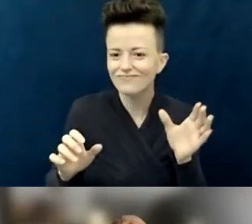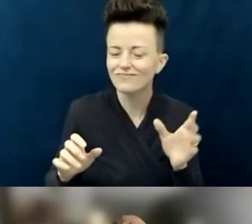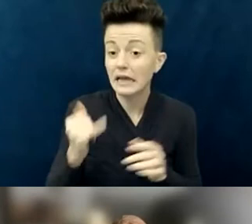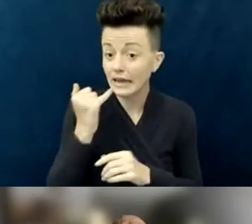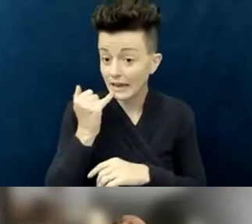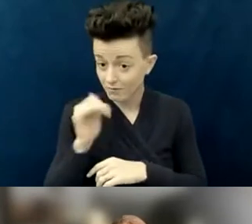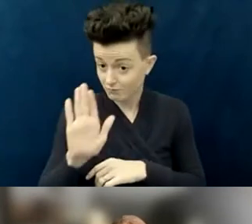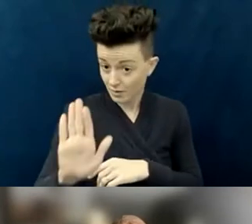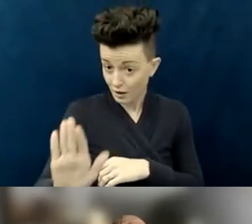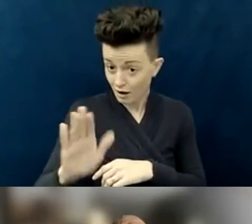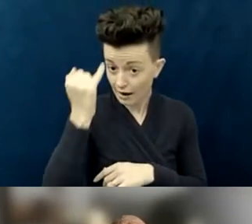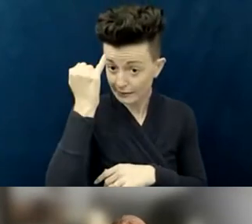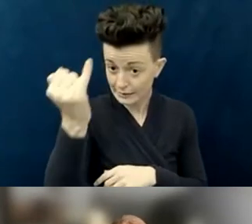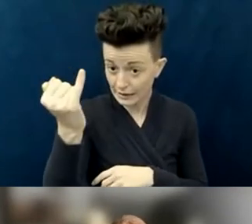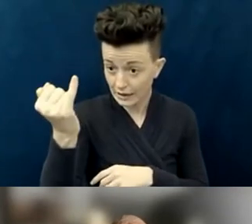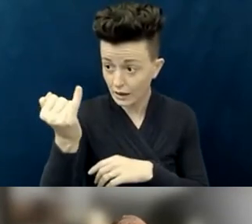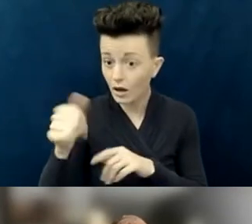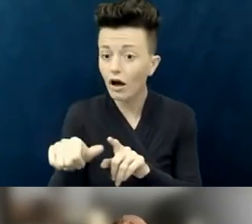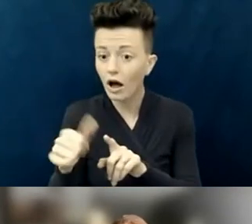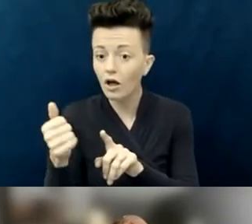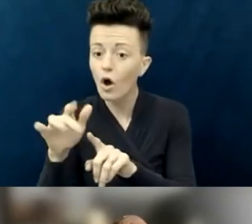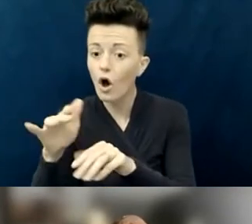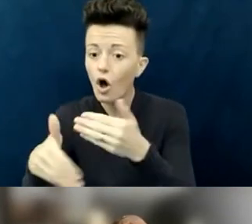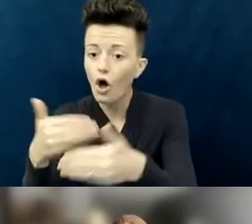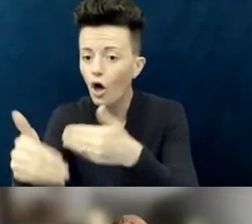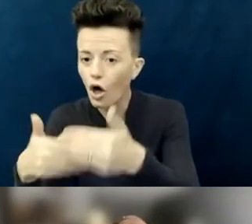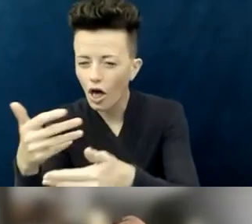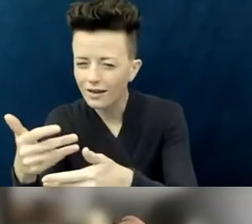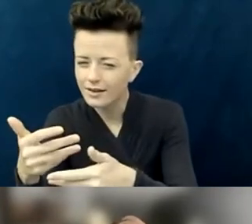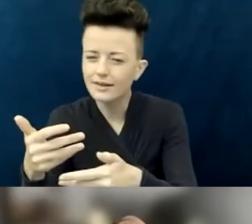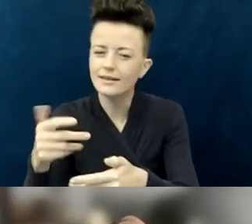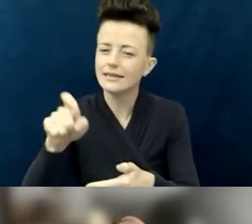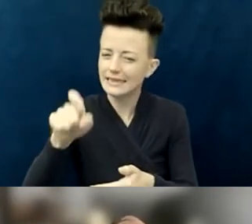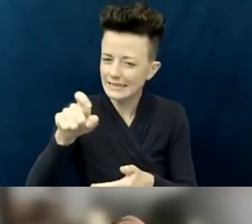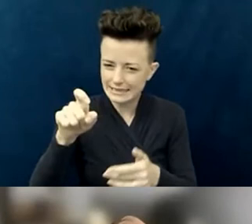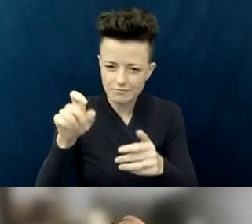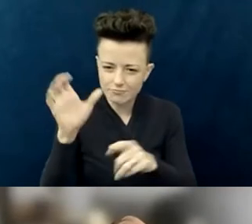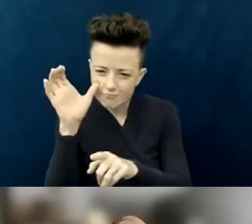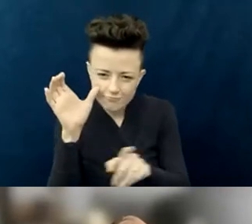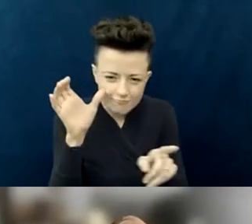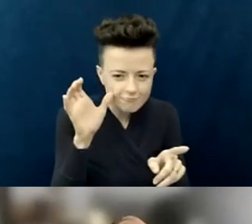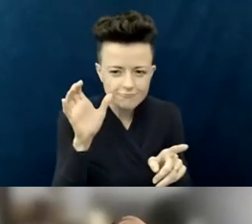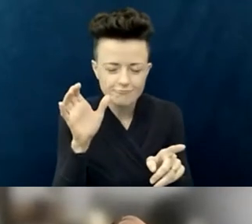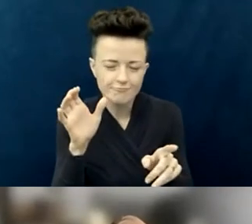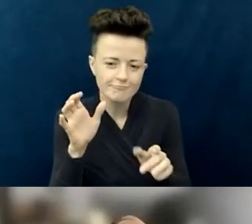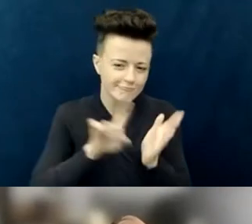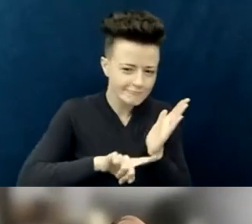they're more likely to go along with it, so I think that's where educating comes in. So somebody that's opposing something maybe doesn't understand